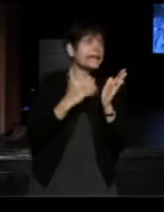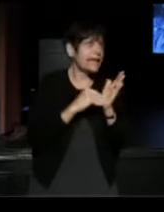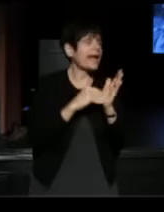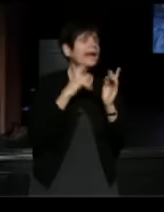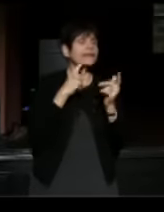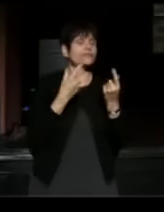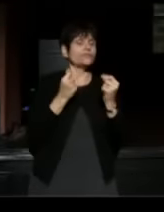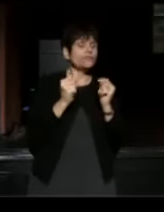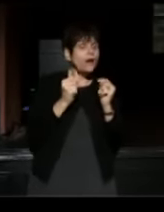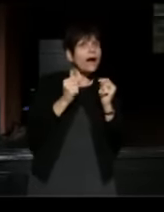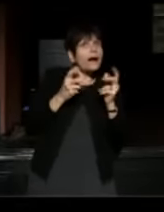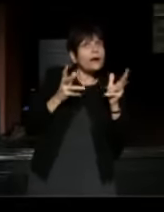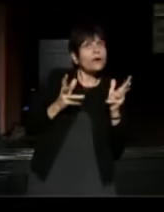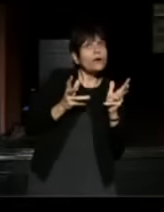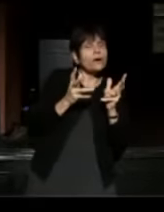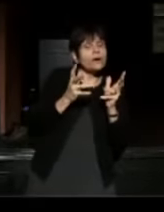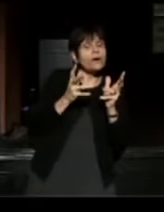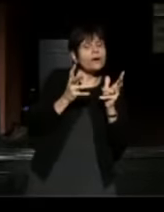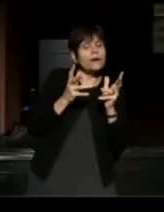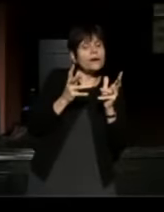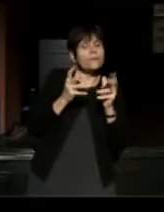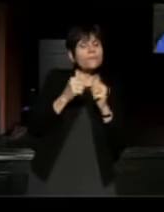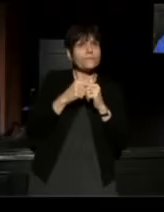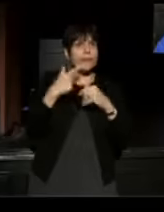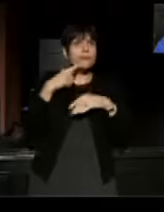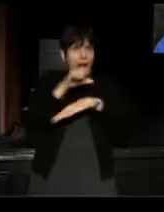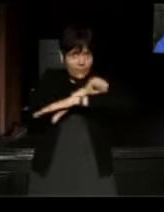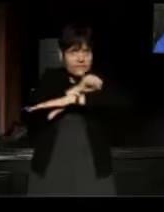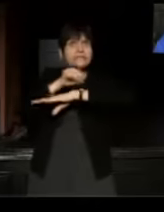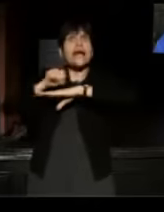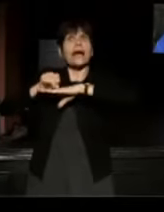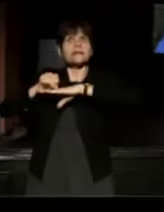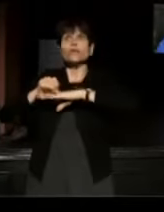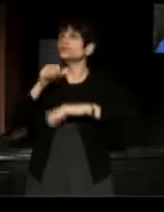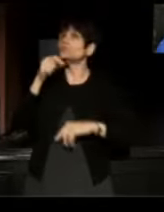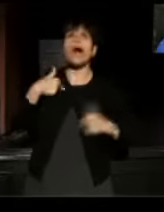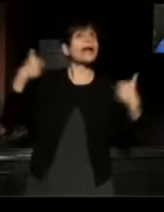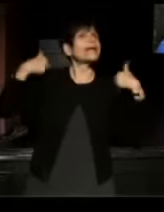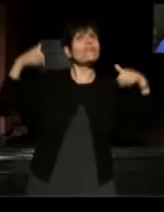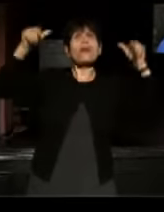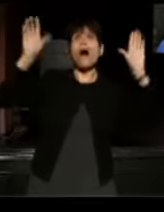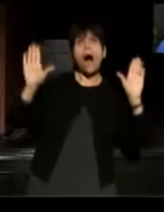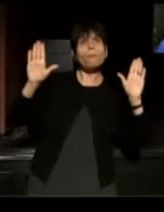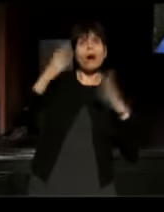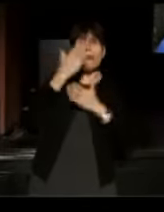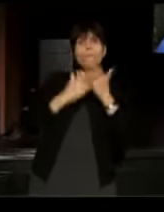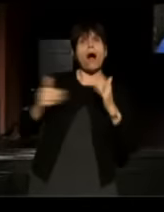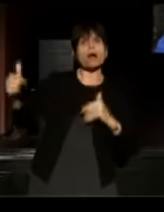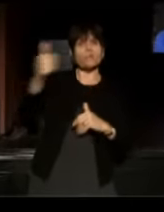with the idea of being on a stage. You do not give up a part of yourself to become something else.